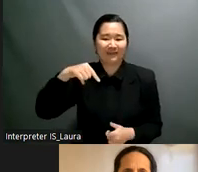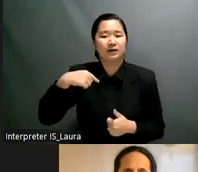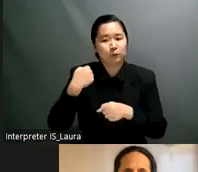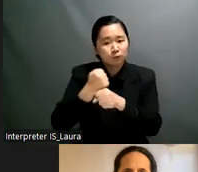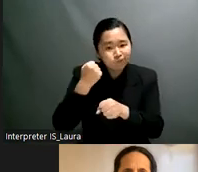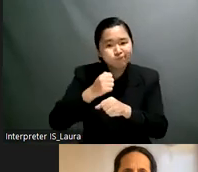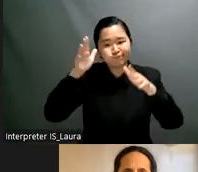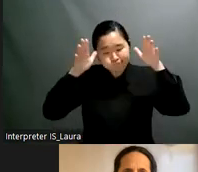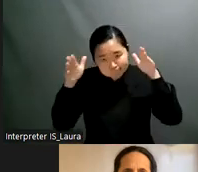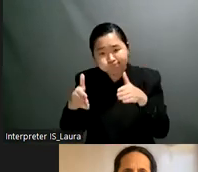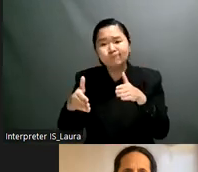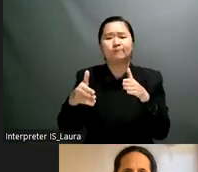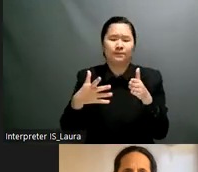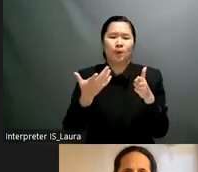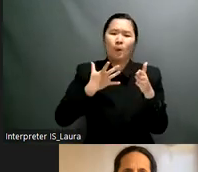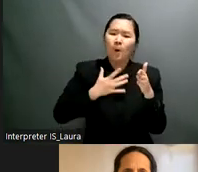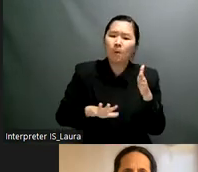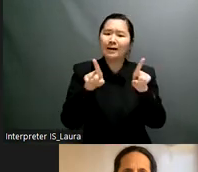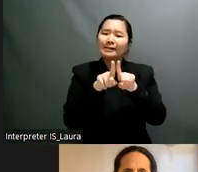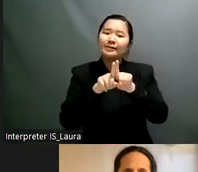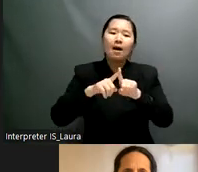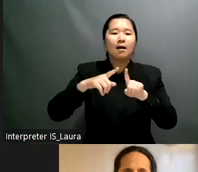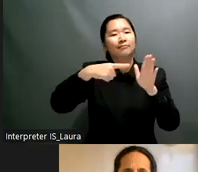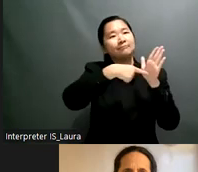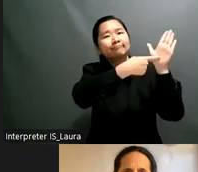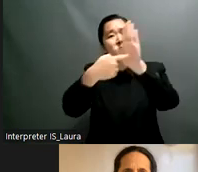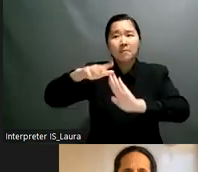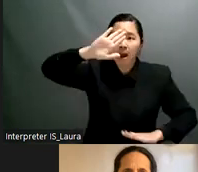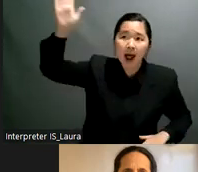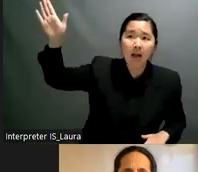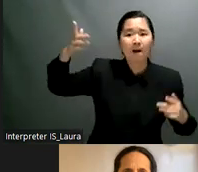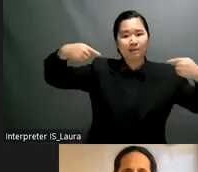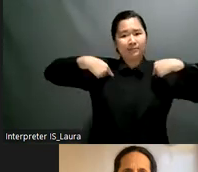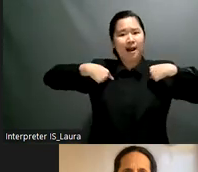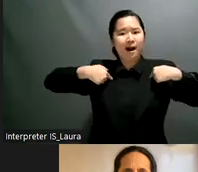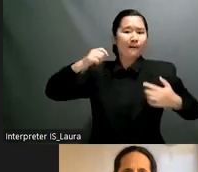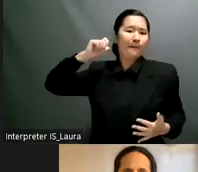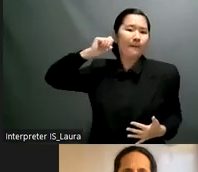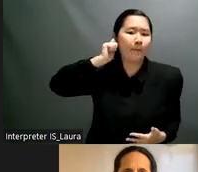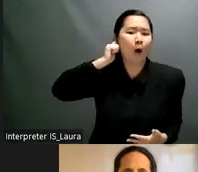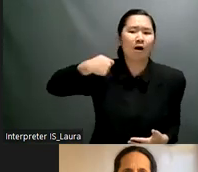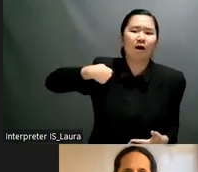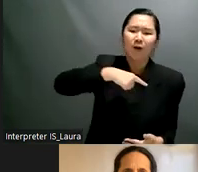reproductive health so we are working uh on a guide of menstrual health where we